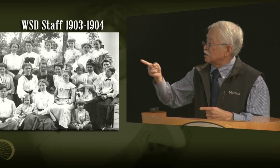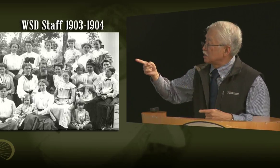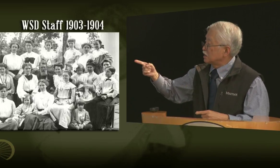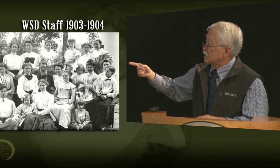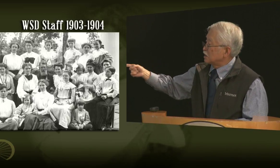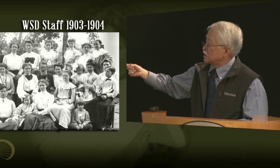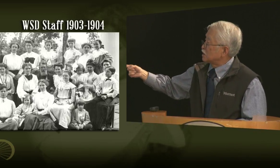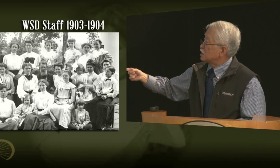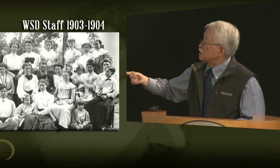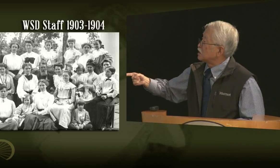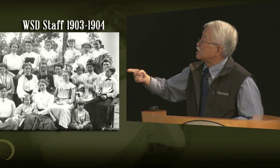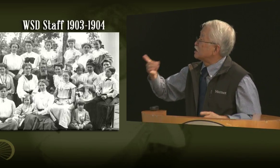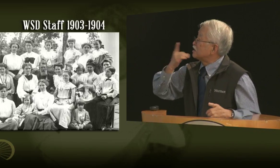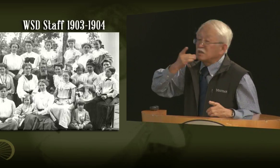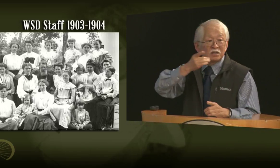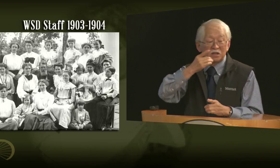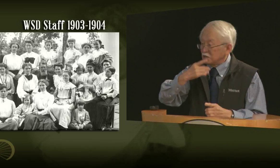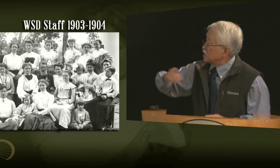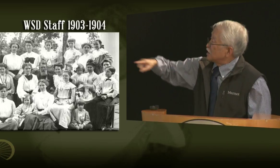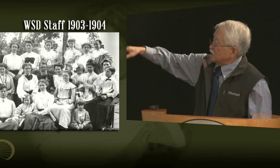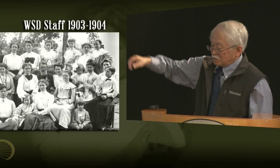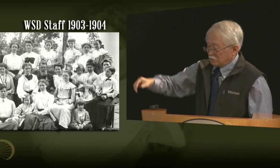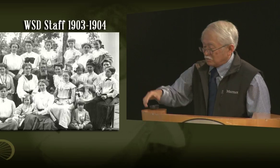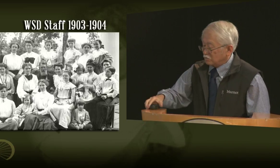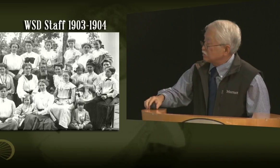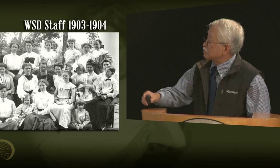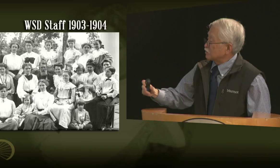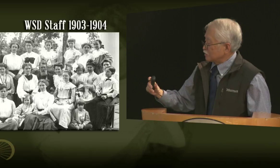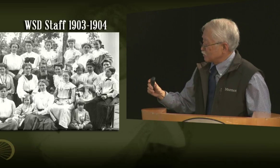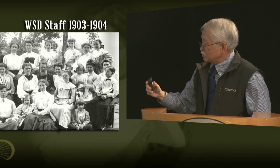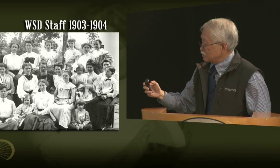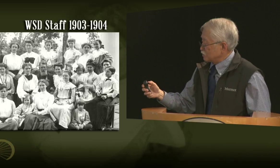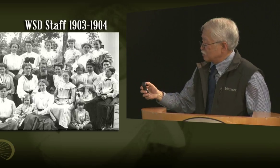so, a specialized teacher for the Deaf and Blind, and you'll see some of the, the